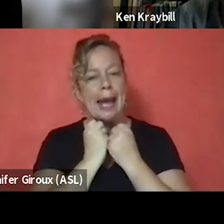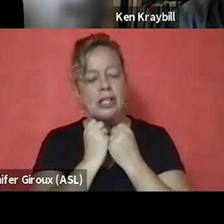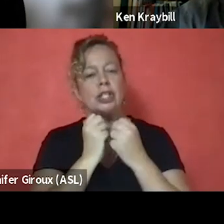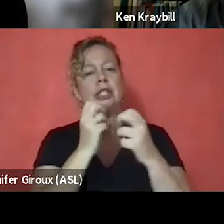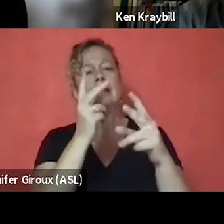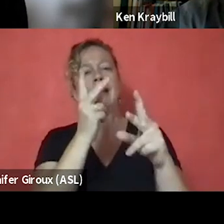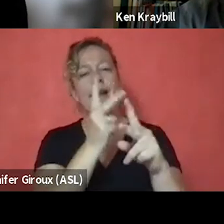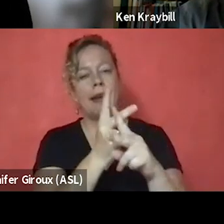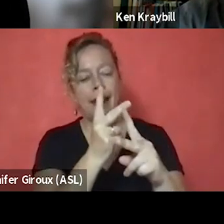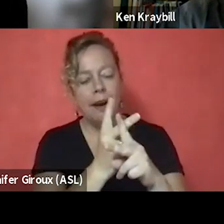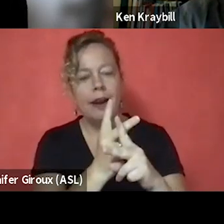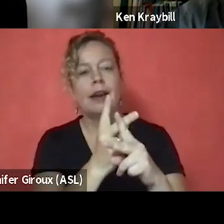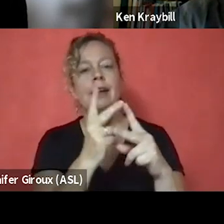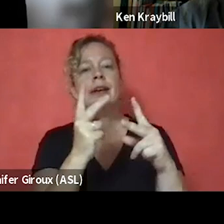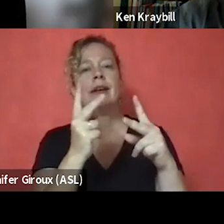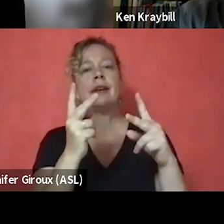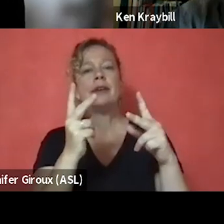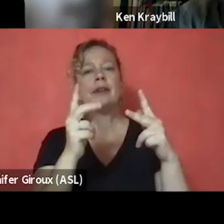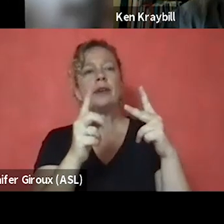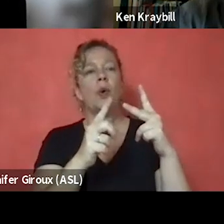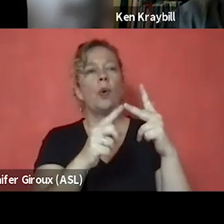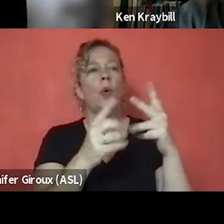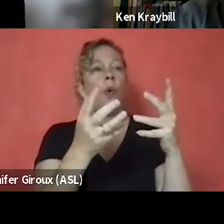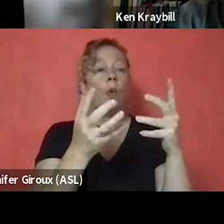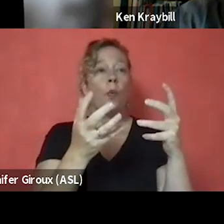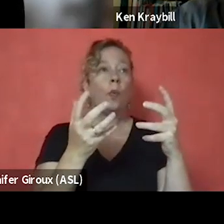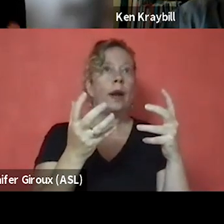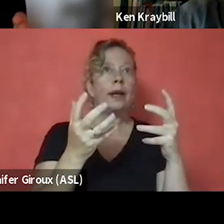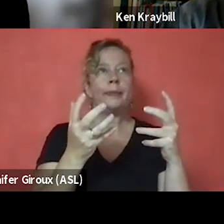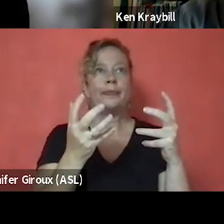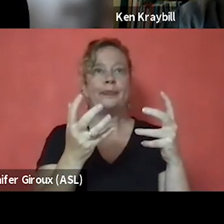it's around wanting to just wanting all of us